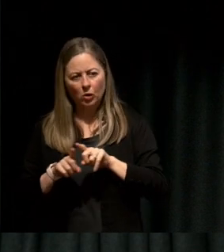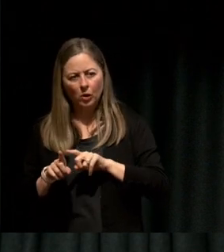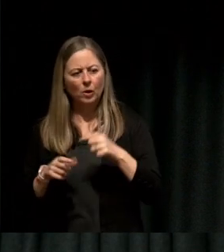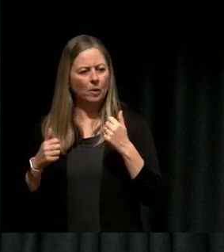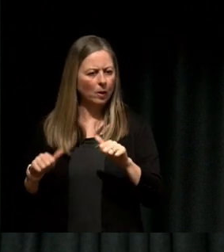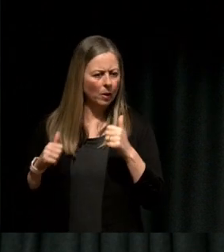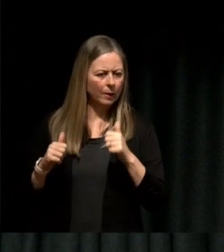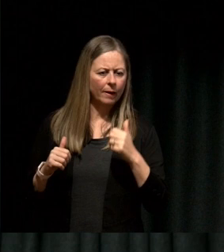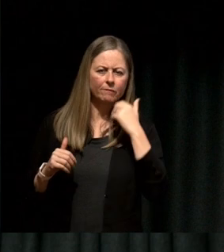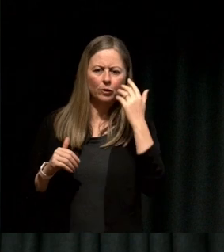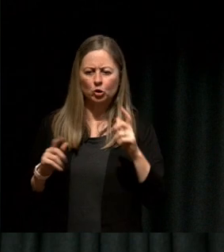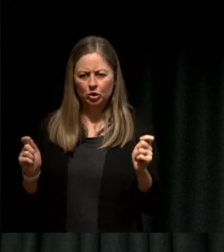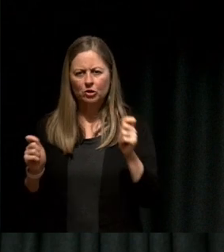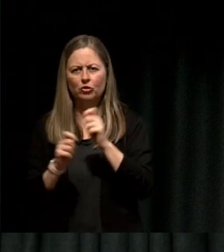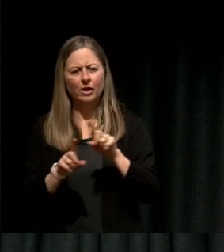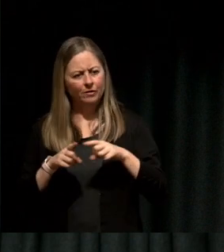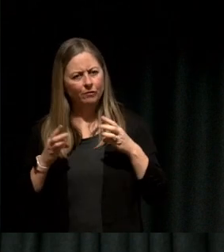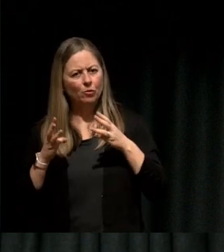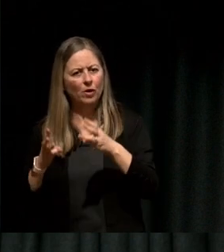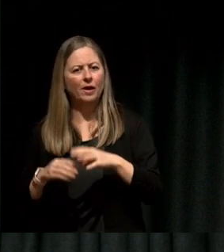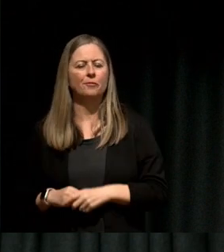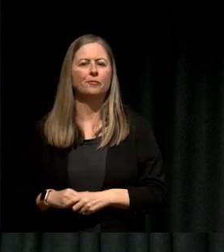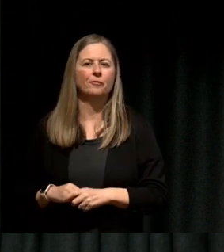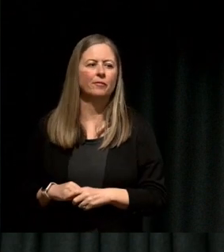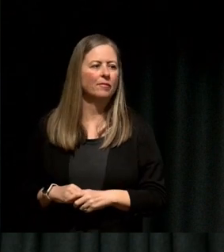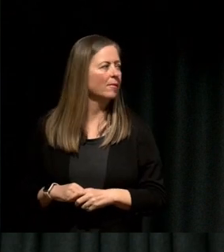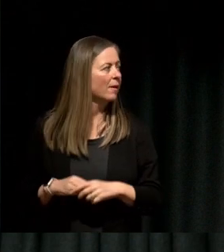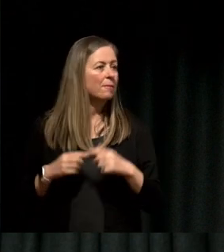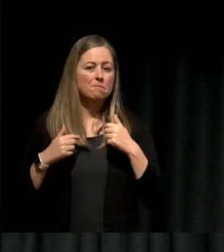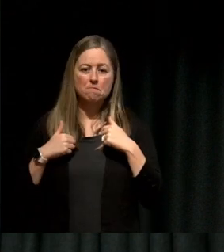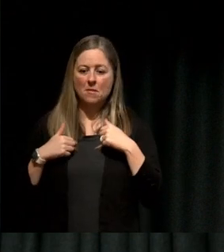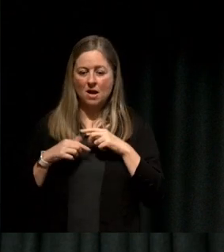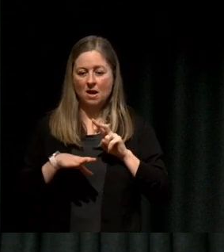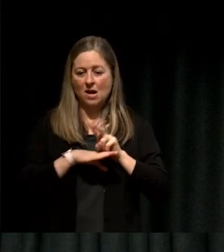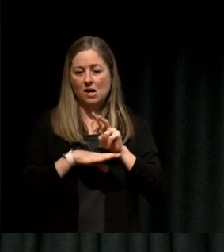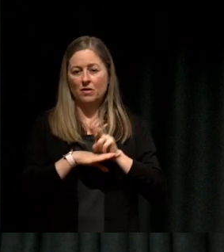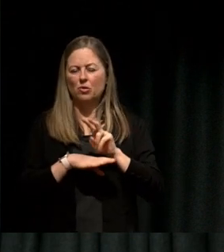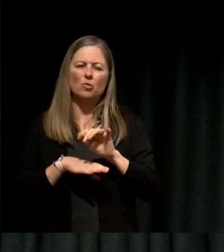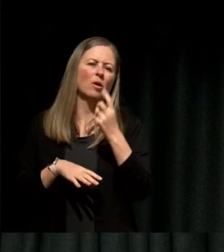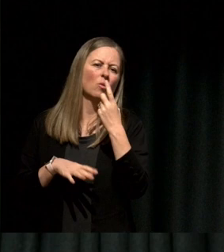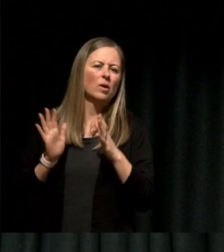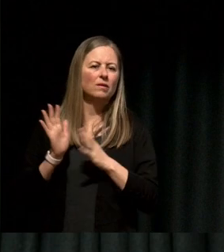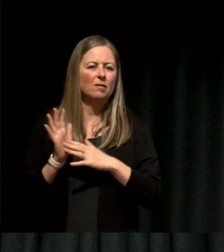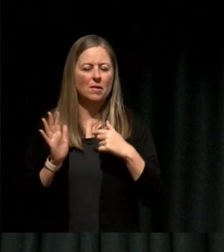One, as I mentioned I take myself out to lunch every Fortnight or every month and I have a series of questions I asked myself.